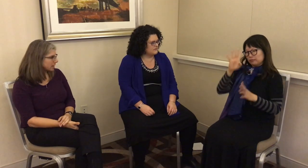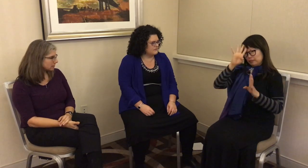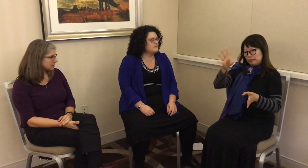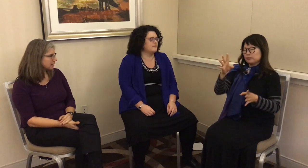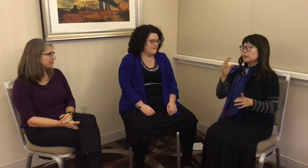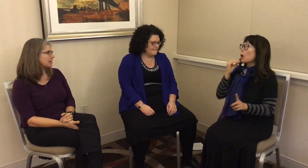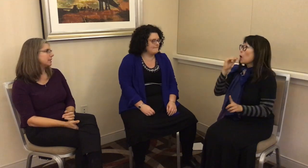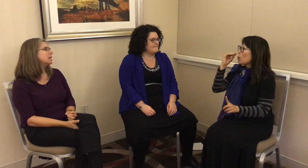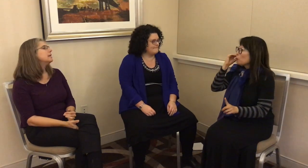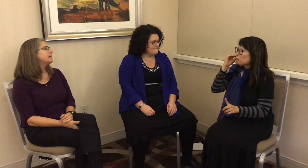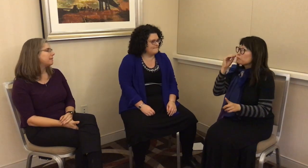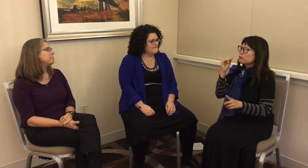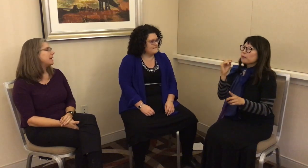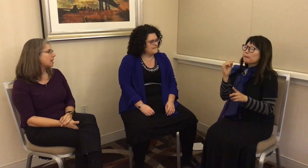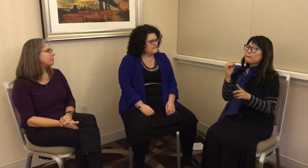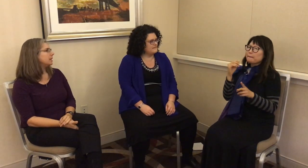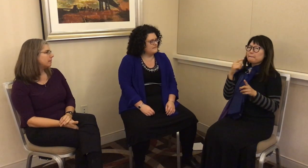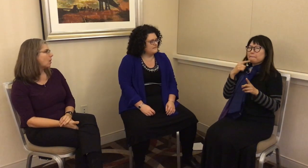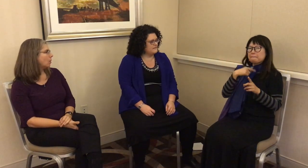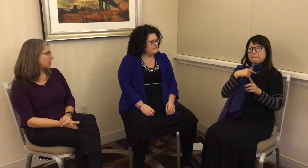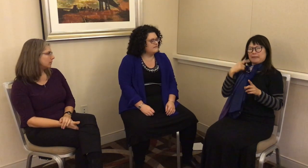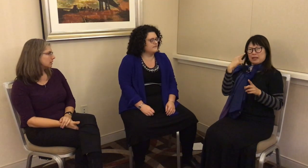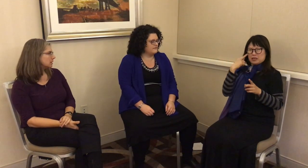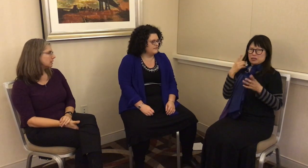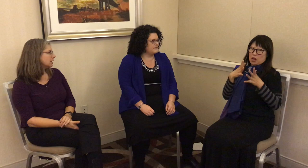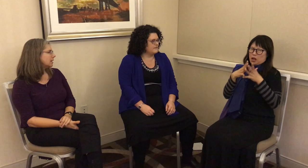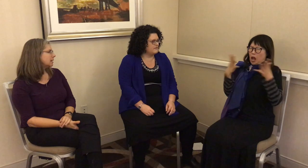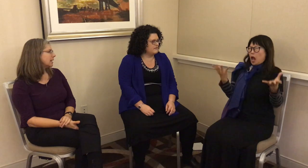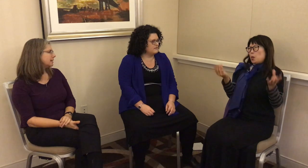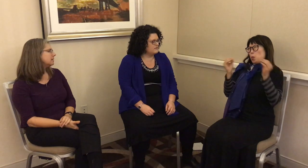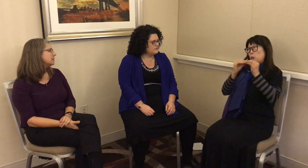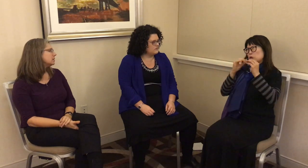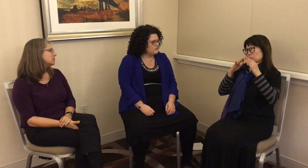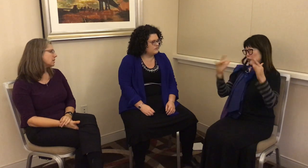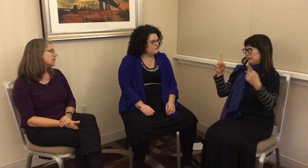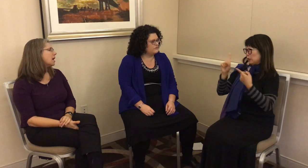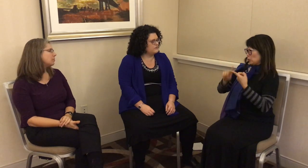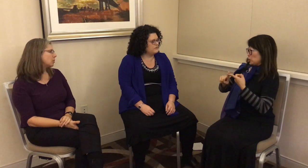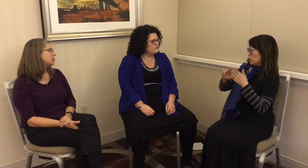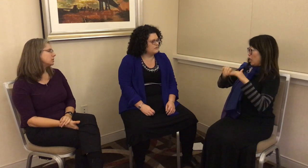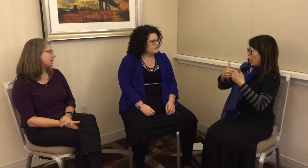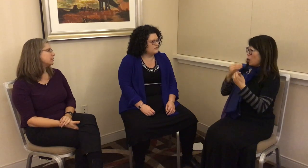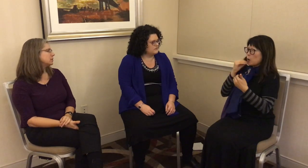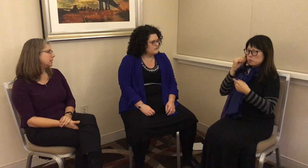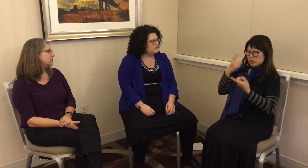child in a family that they make up in the home – I think there’s a lot more diversity